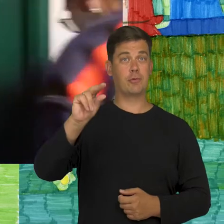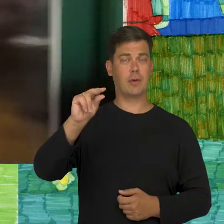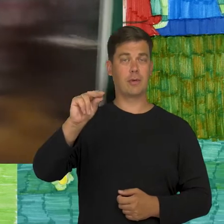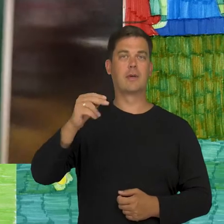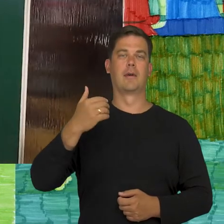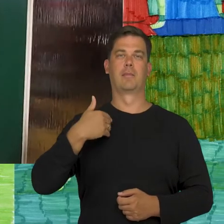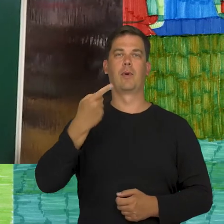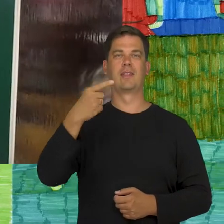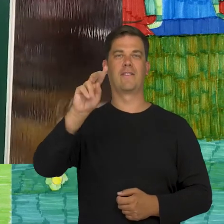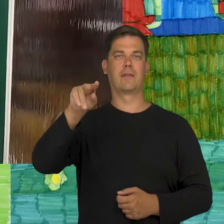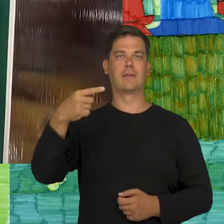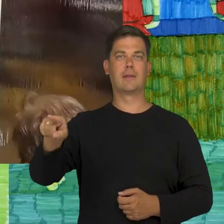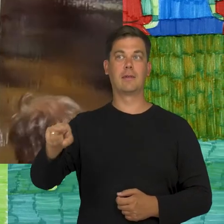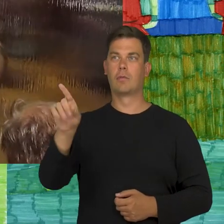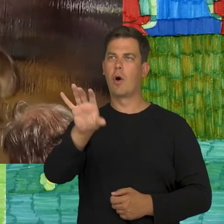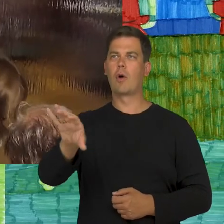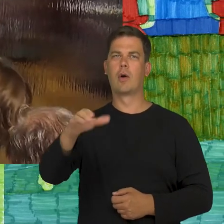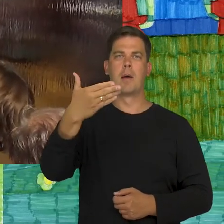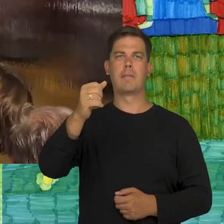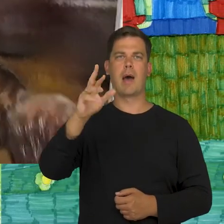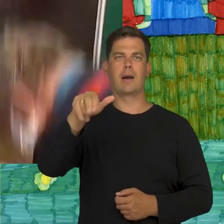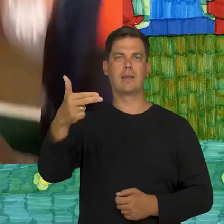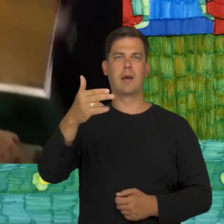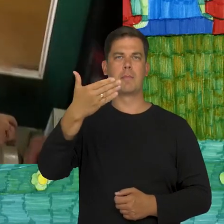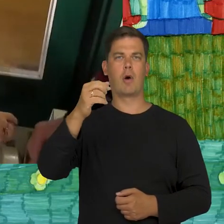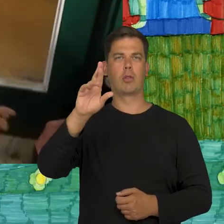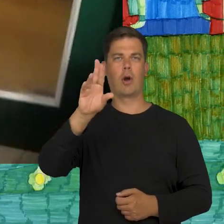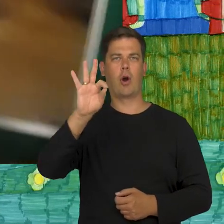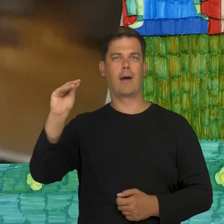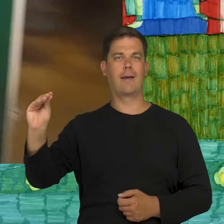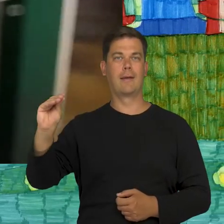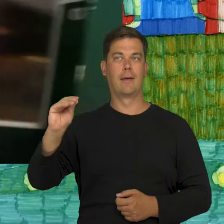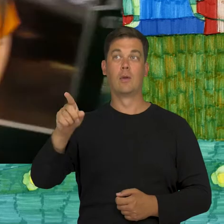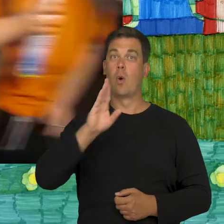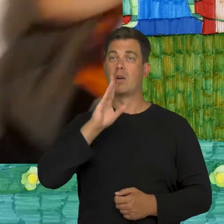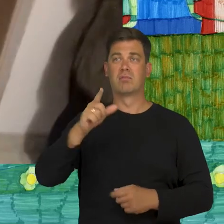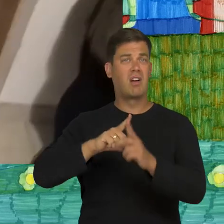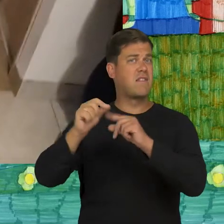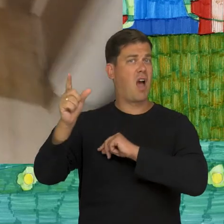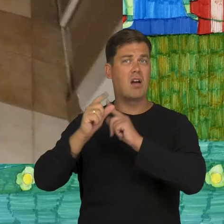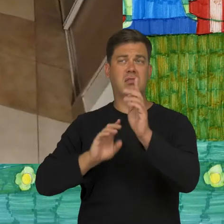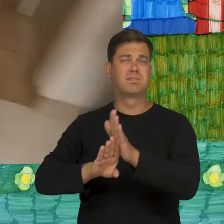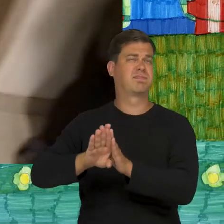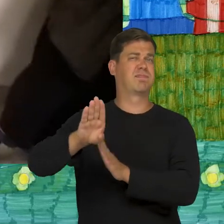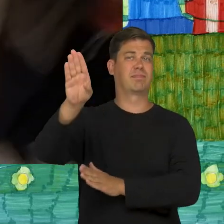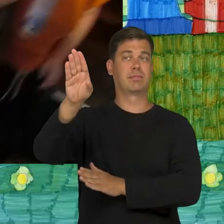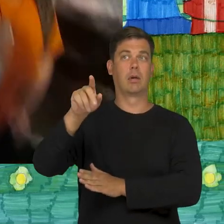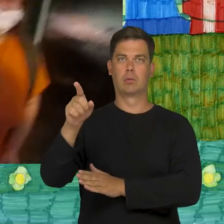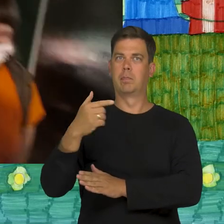On Monday, I watched a film on DVD about the life of Marylin Monroe, in the USA. She became a start there, as a norm.